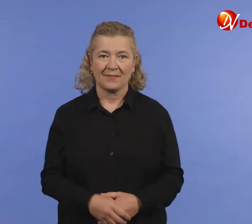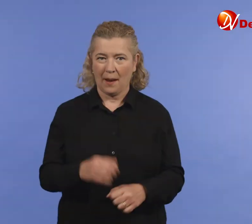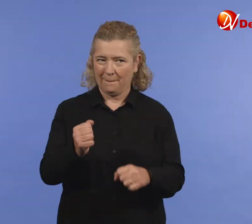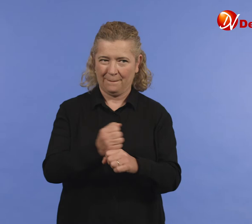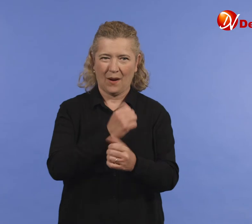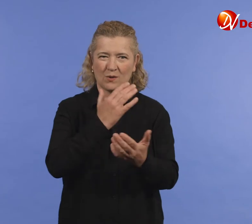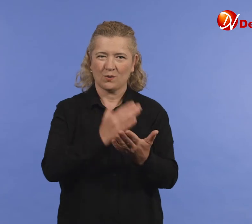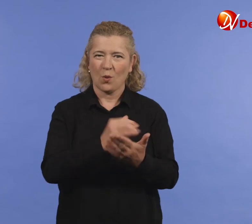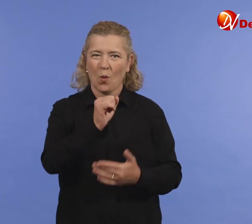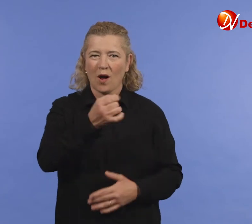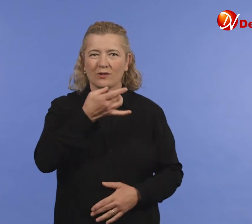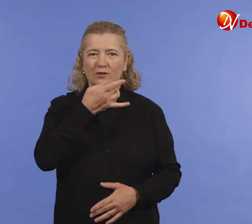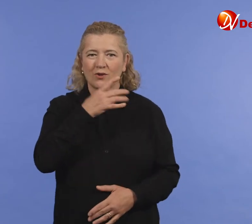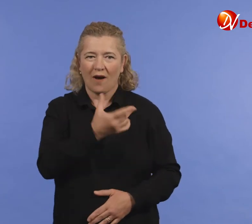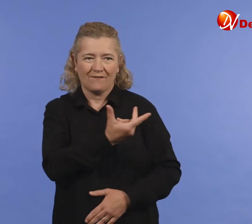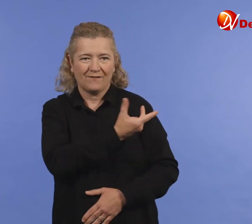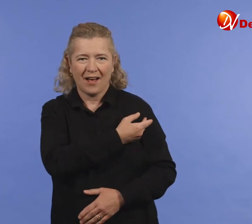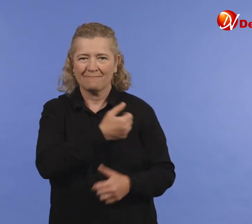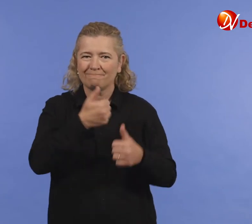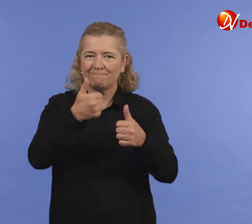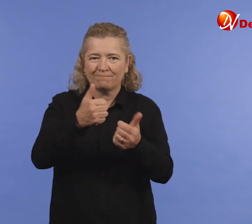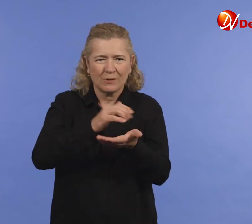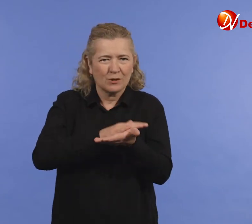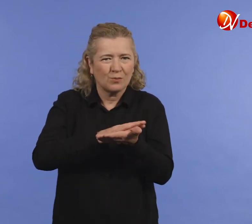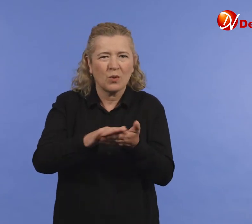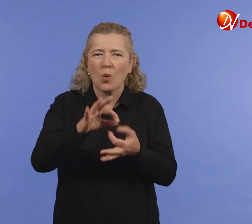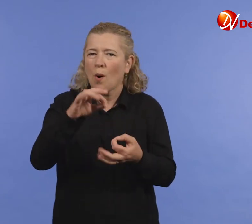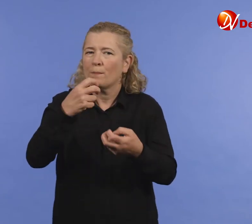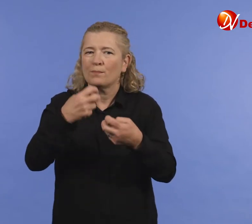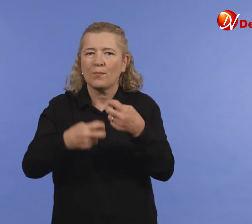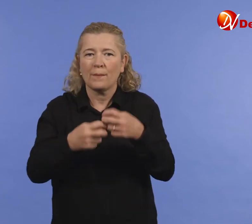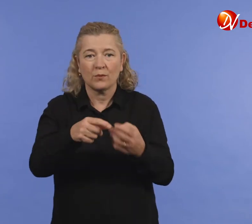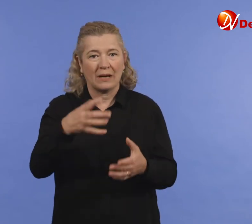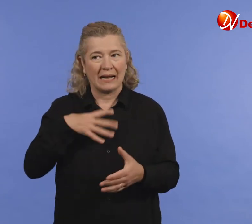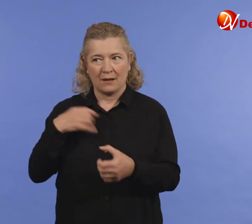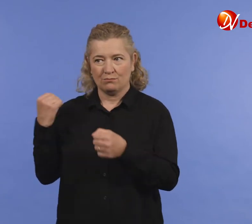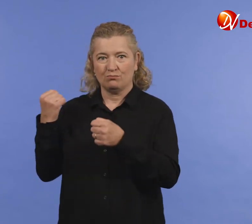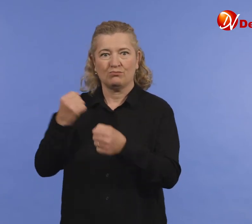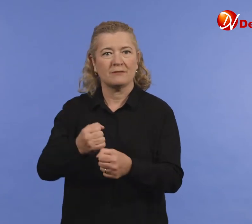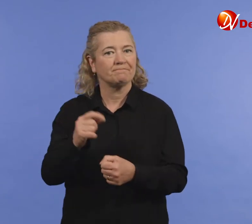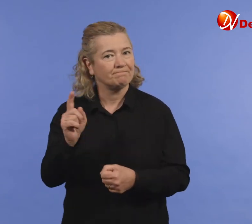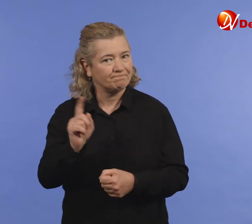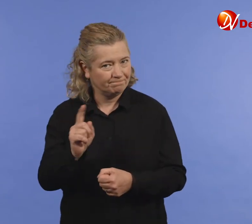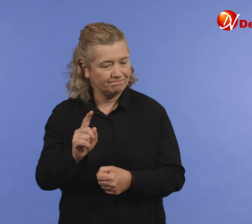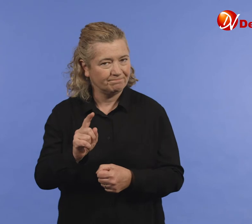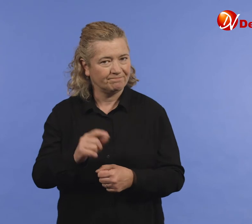To make your child’s vaccination as smooth as possible, you will need to bring: